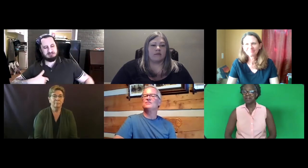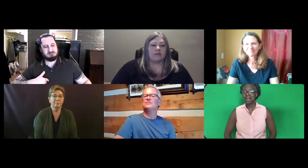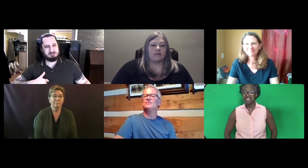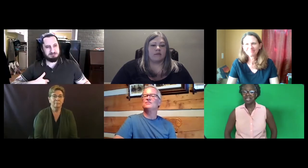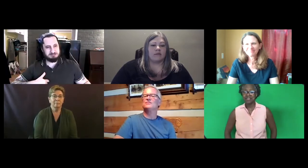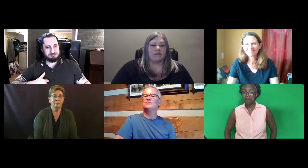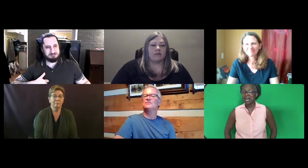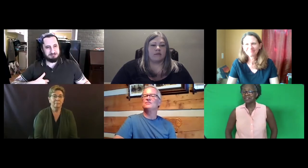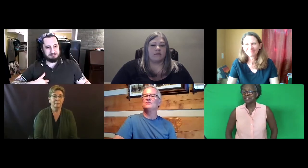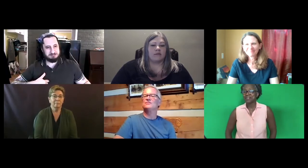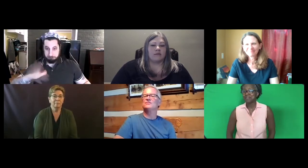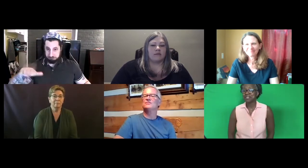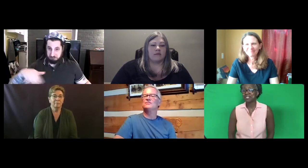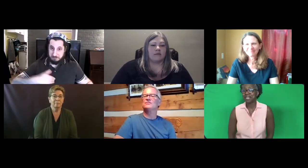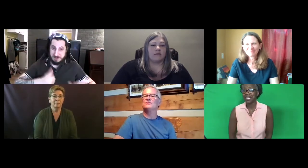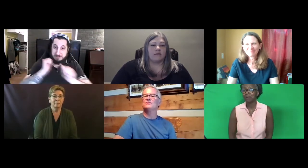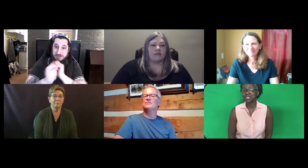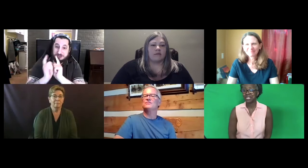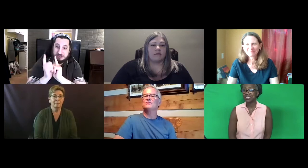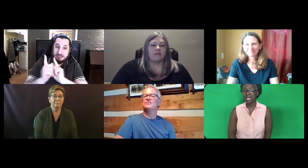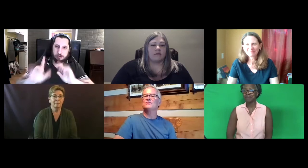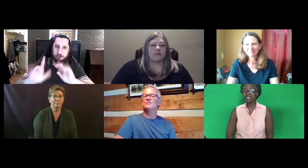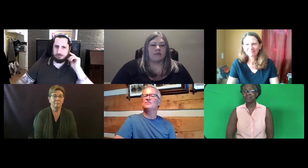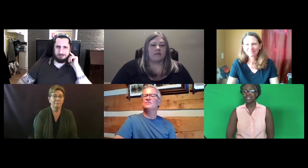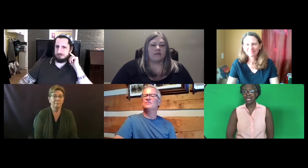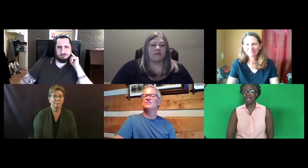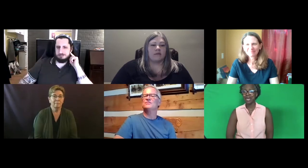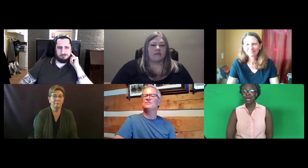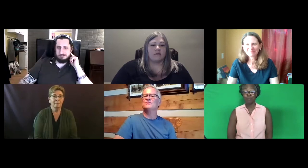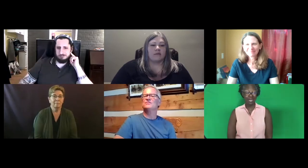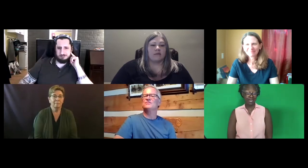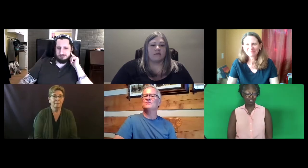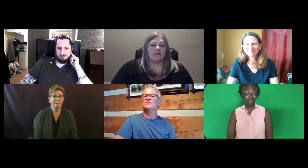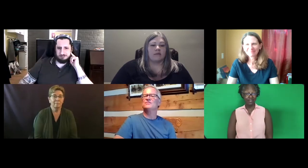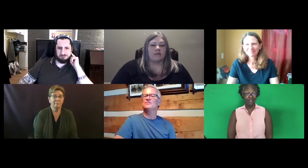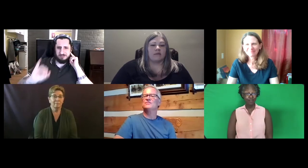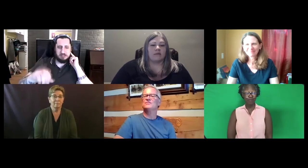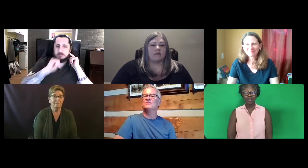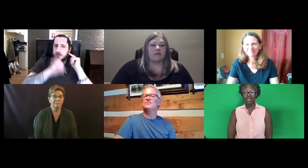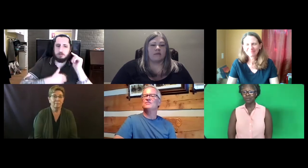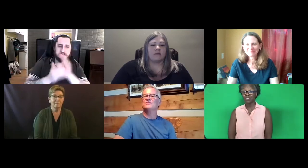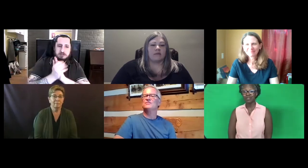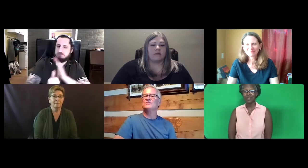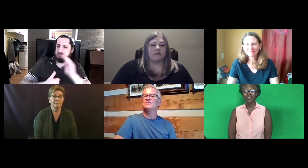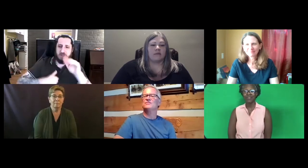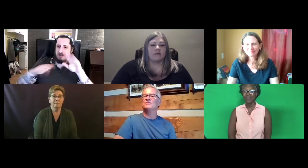I think I could pass an American Sign Language skill exam. But can I translate from one language to another?